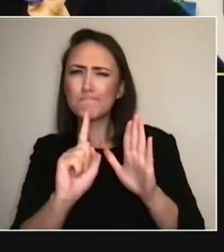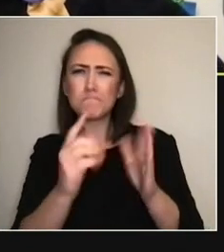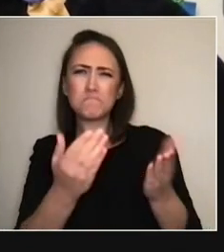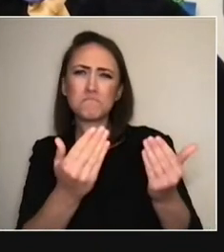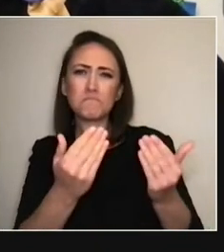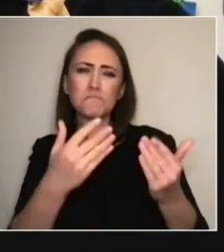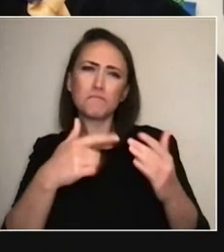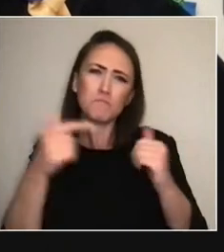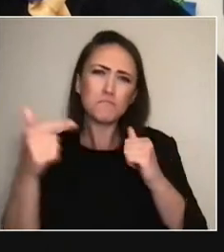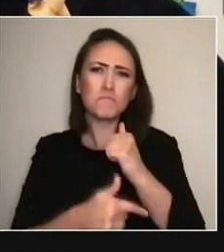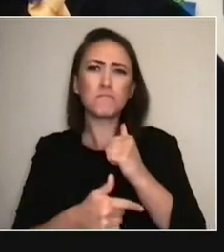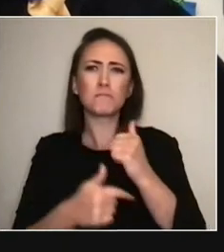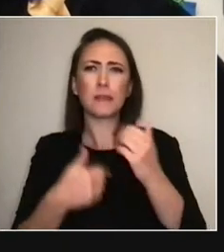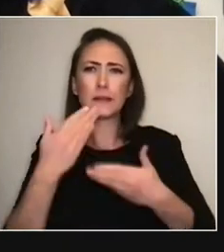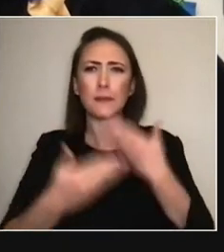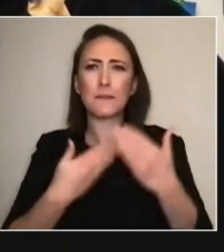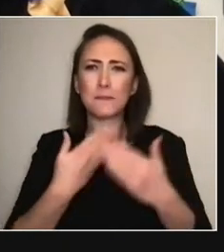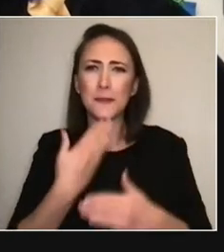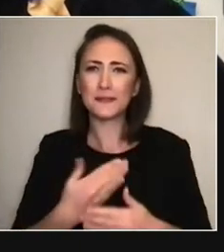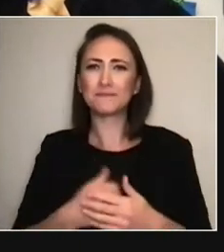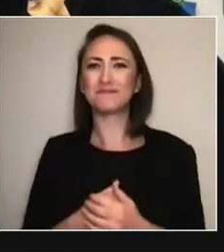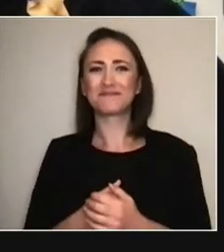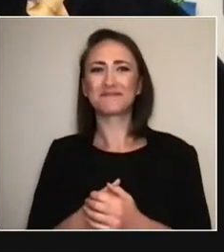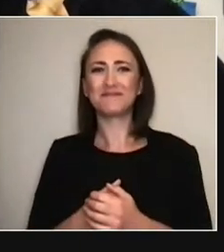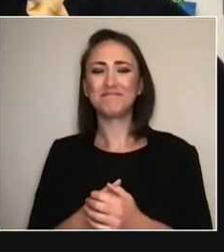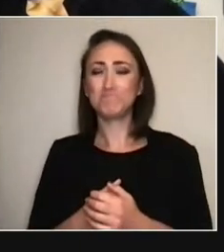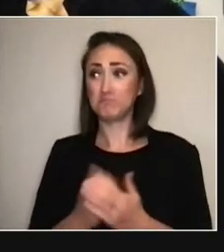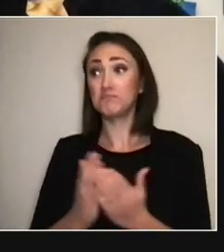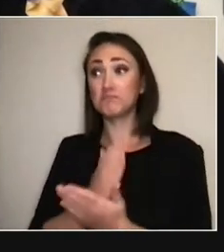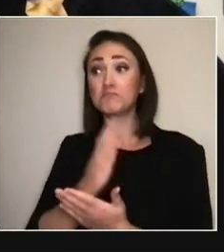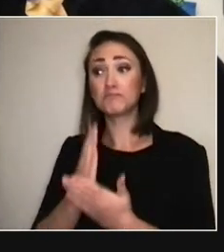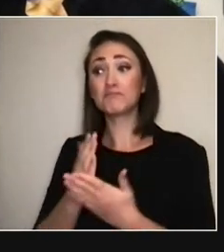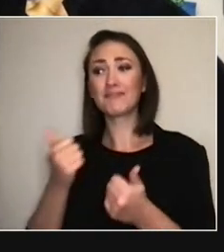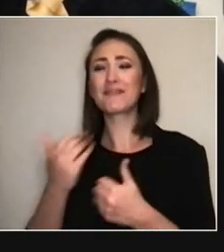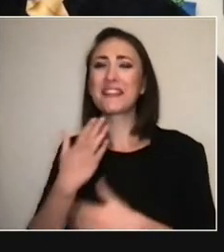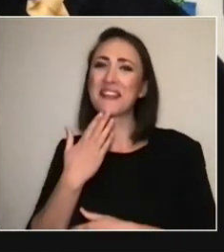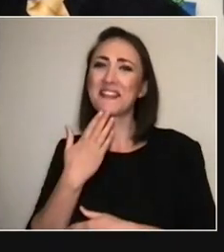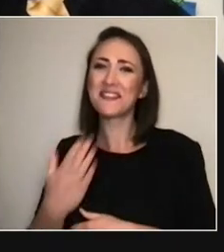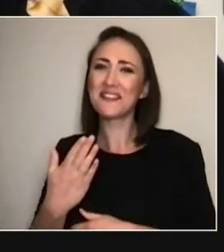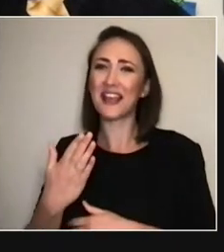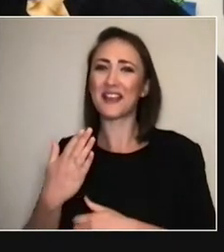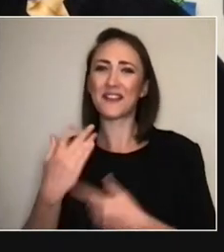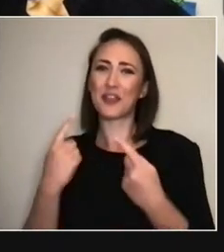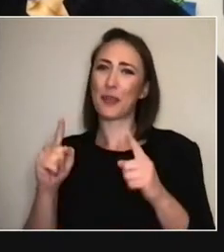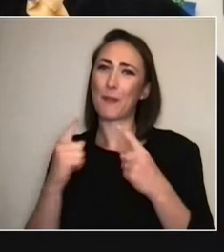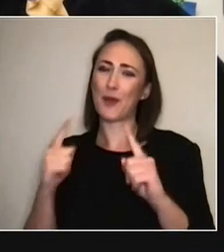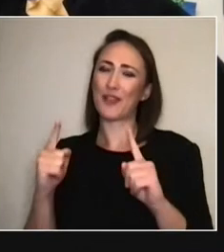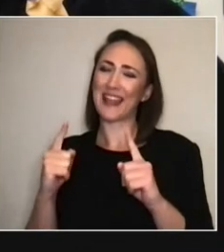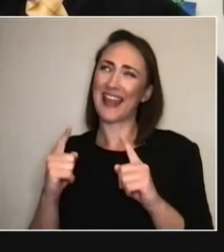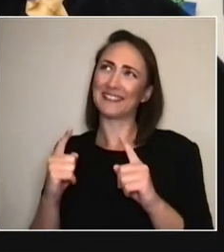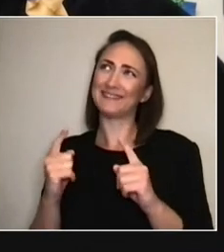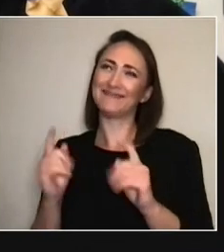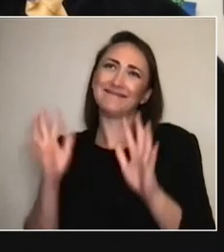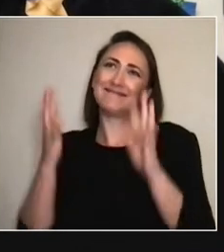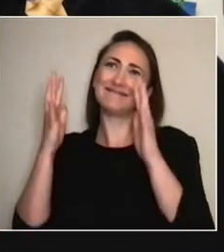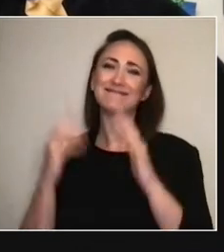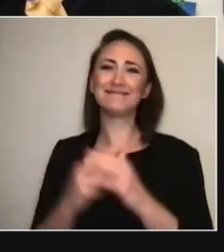Absolutely. Thank you for the birthday wishes. It's amazing to be with an organisation that has this 40-year legacy.